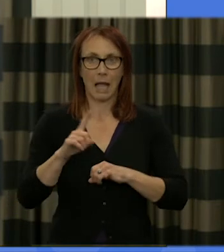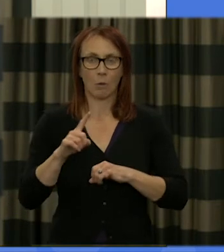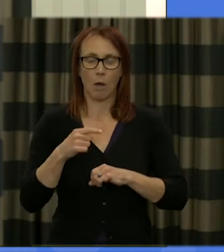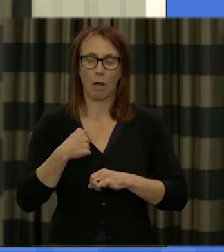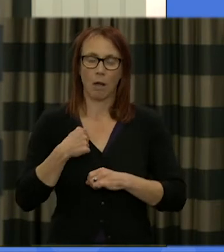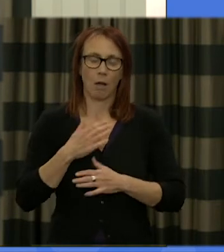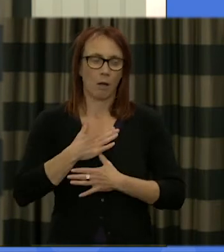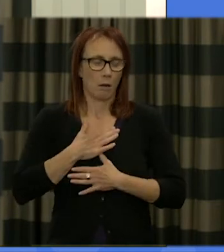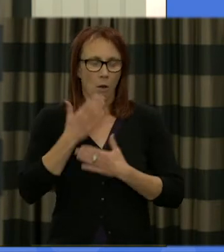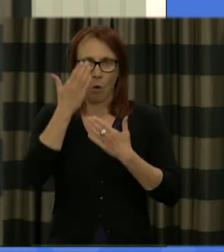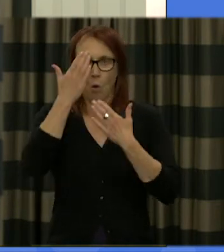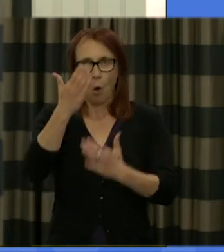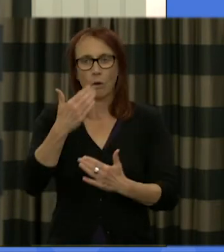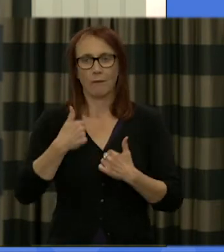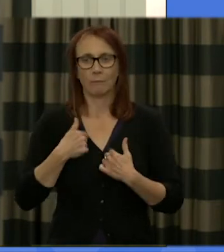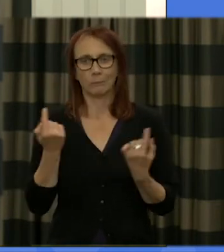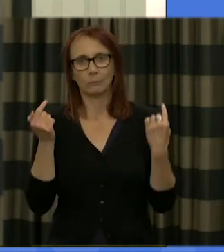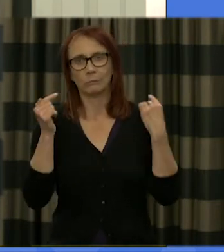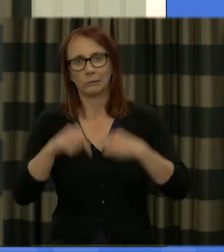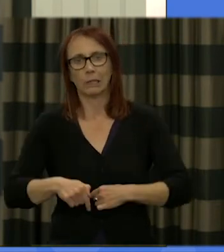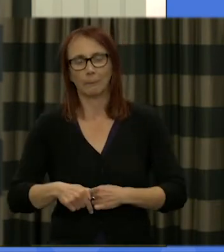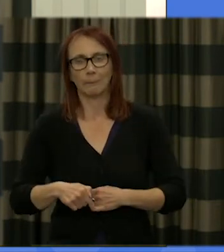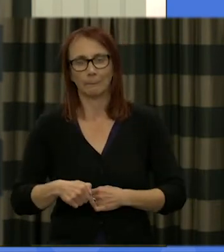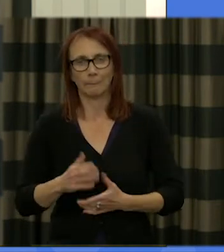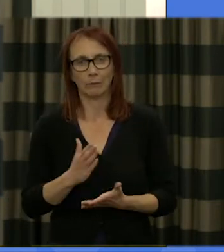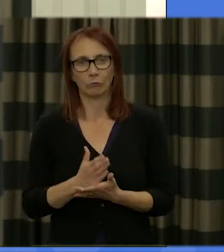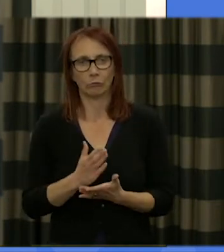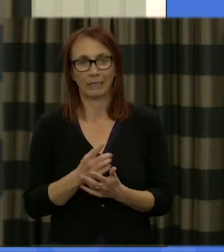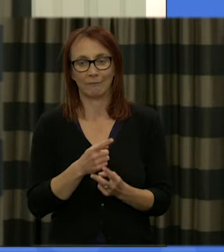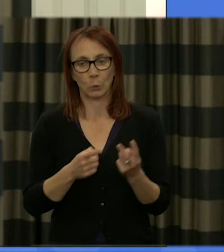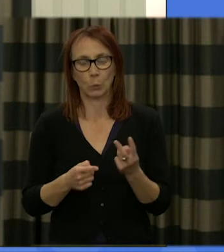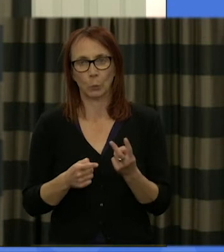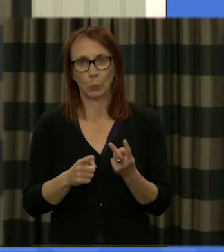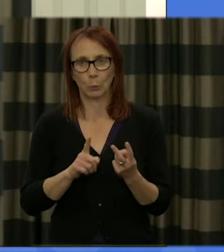here for two reasons or more than two reasons before to that the minute the